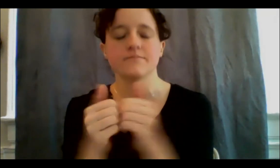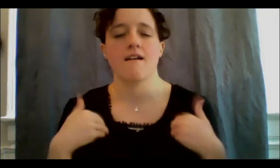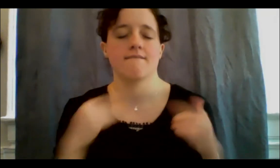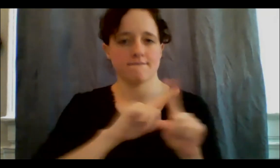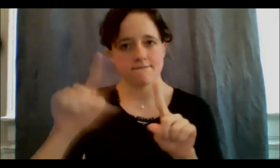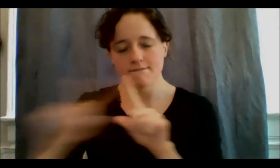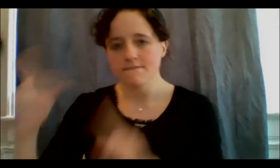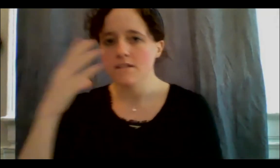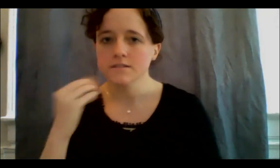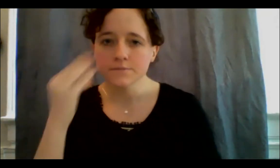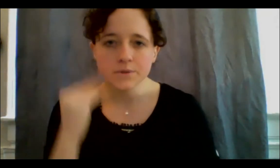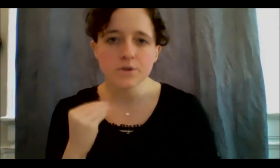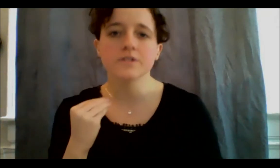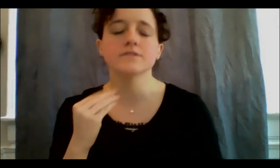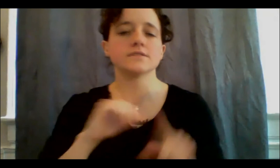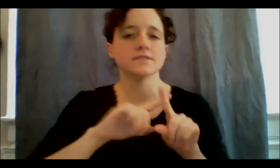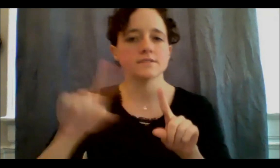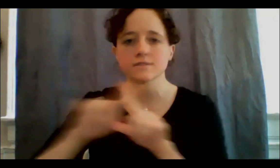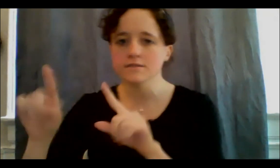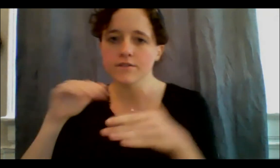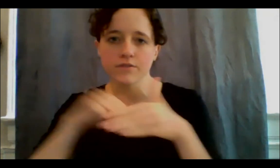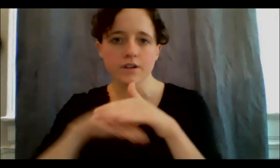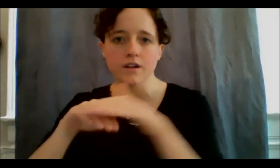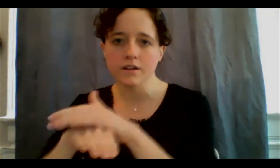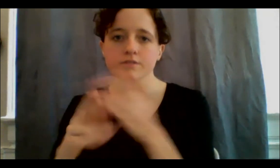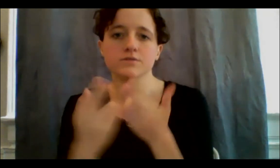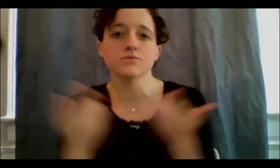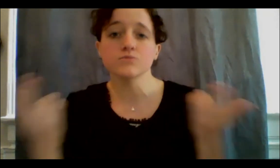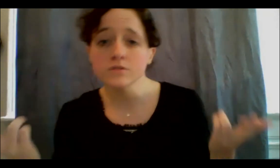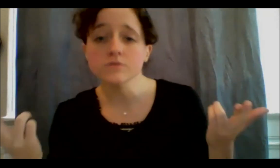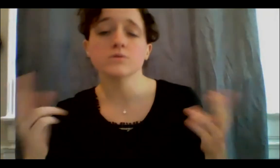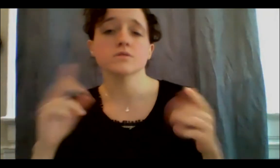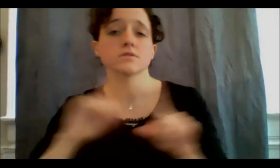resources and our locations, again the intersectionality of our identities play